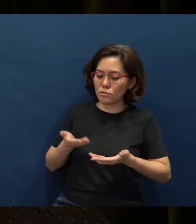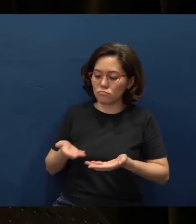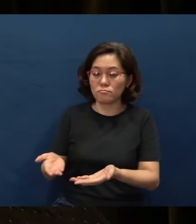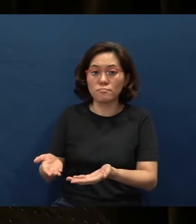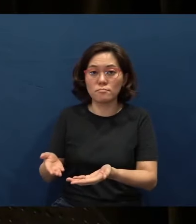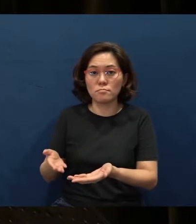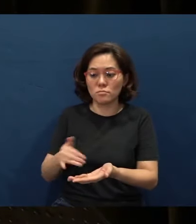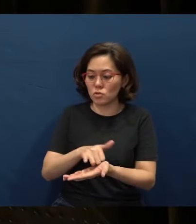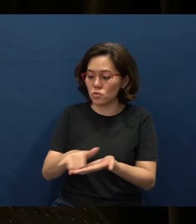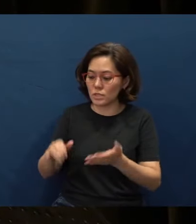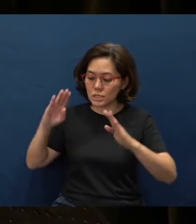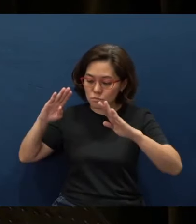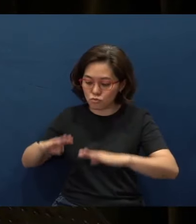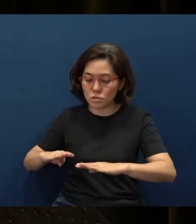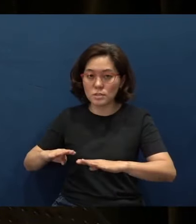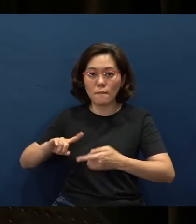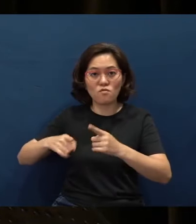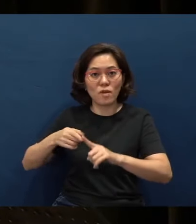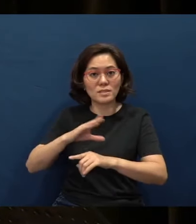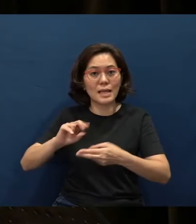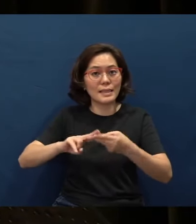these Muslim friends and neighbors.